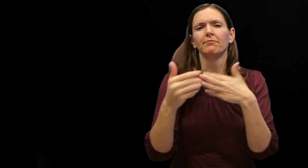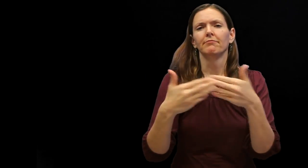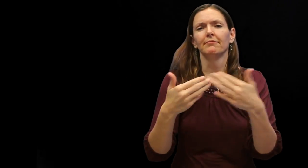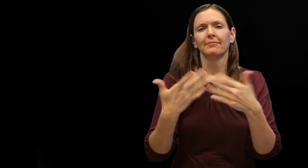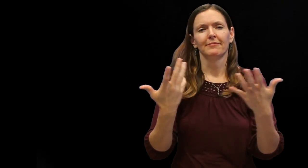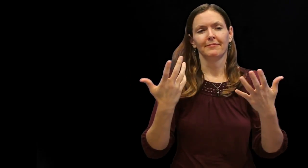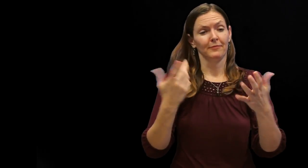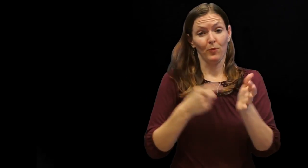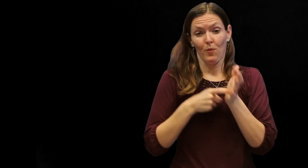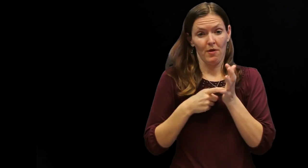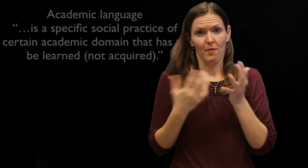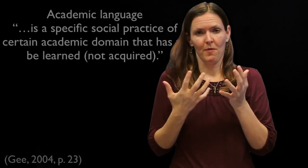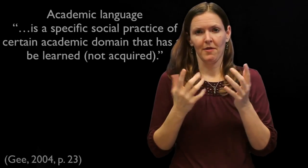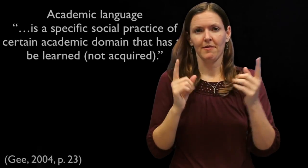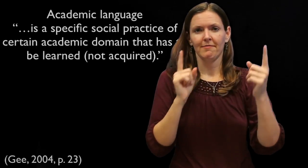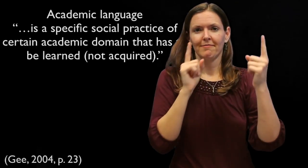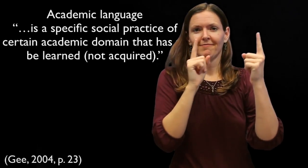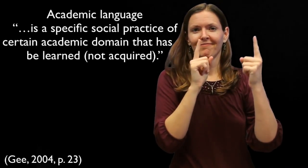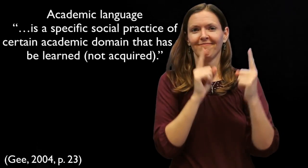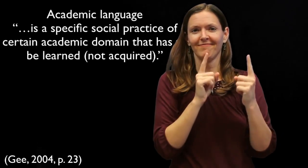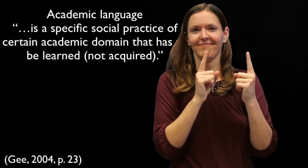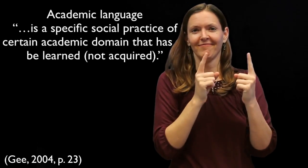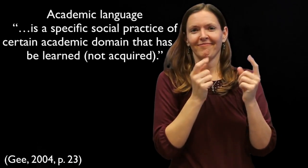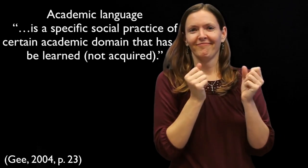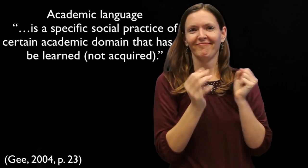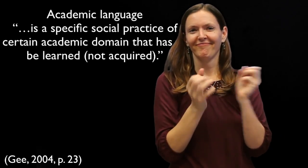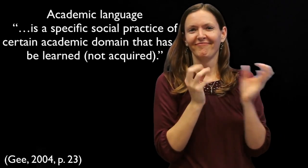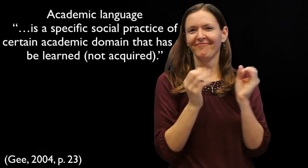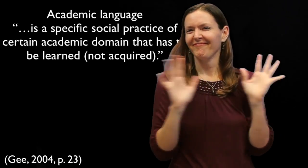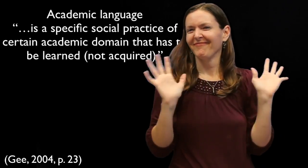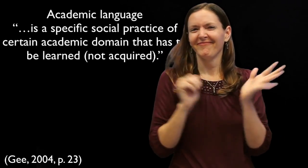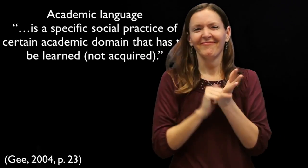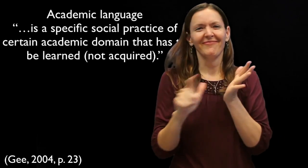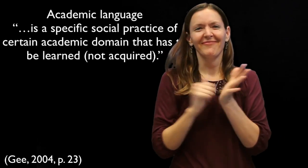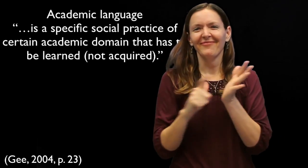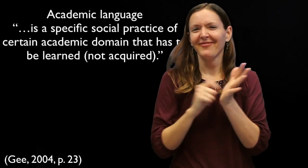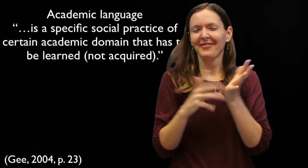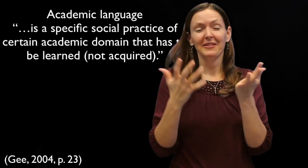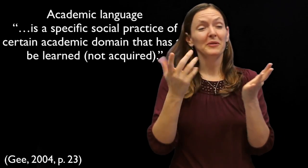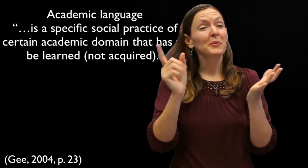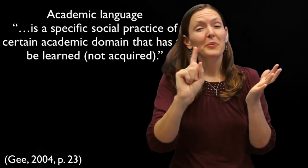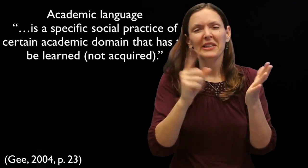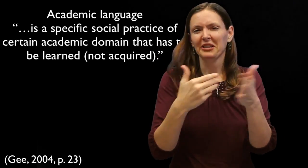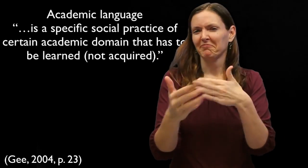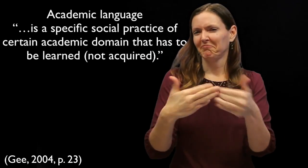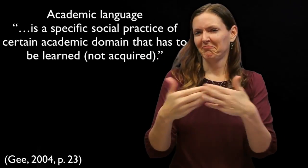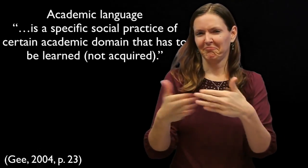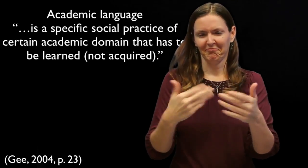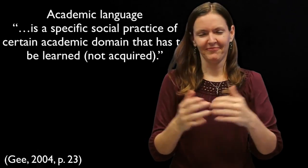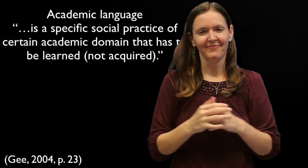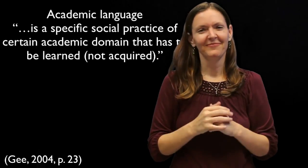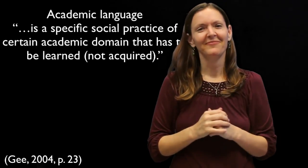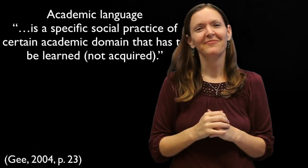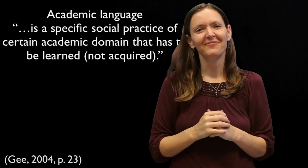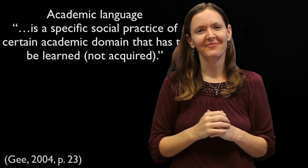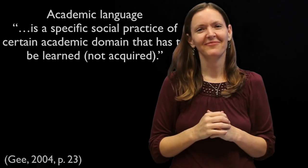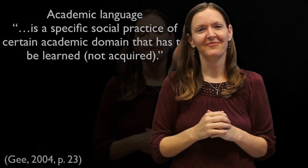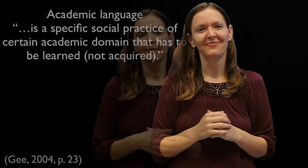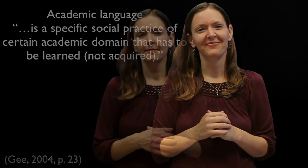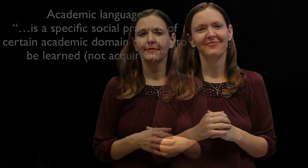Academic language discourse only requires at least two people conversing with each other. [Text: Academic language "...is a specific social practice of certain academic domain that has to be learned (not acquired)" (Gee, 2004, p. 23).]